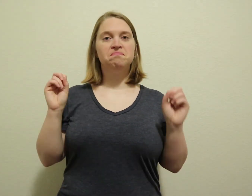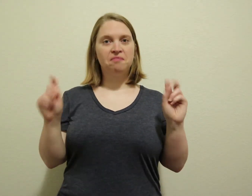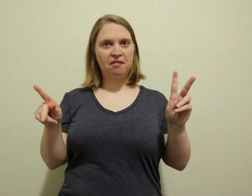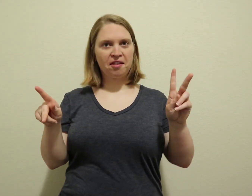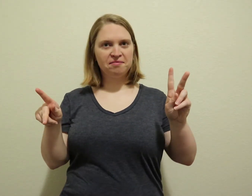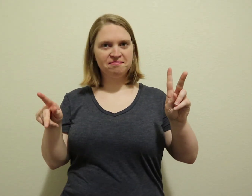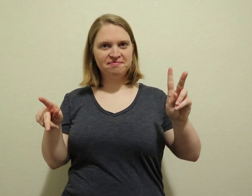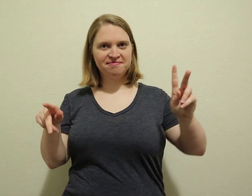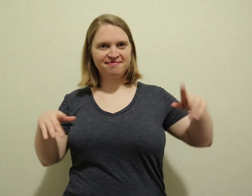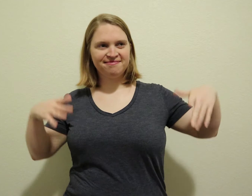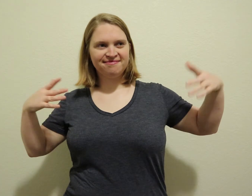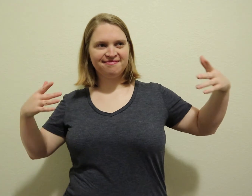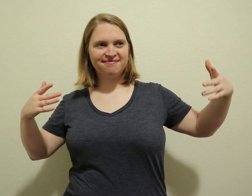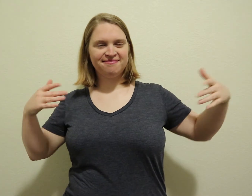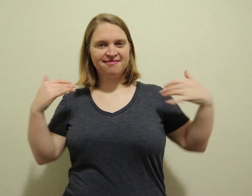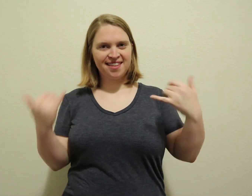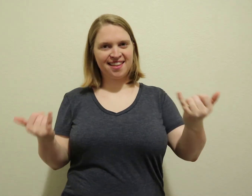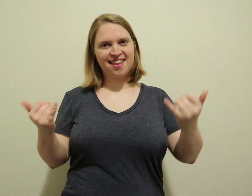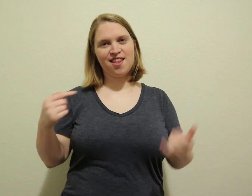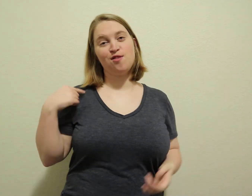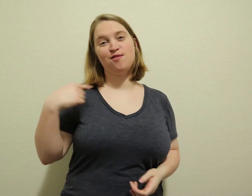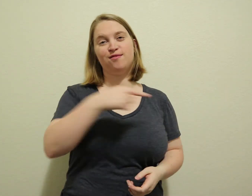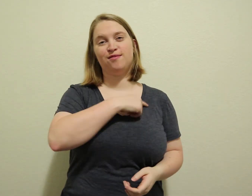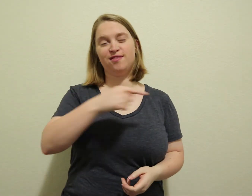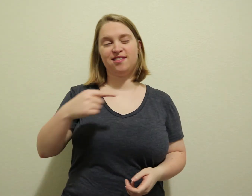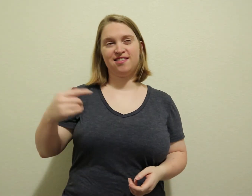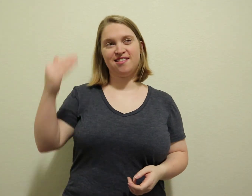OK Now we know